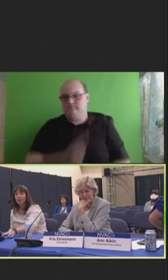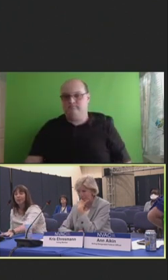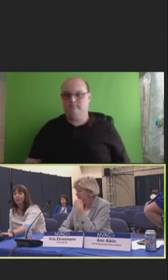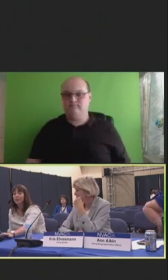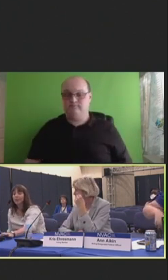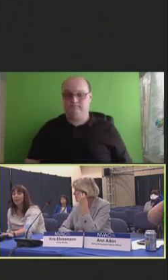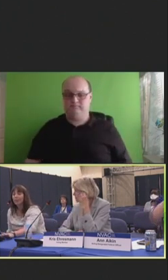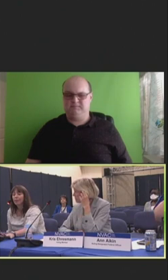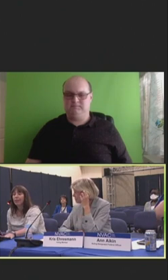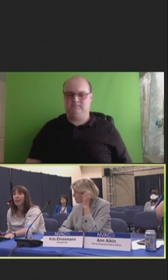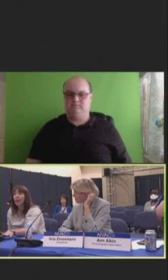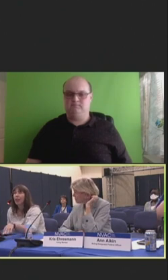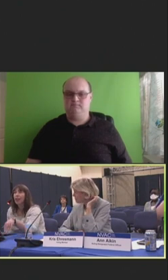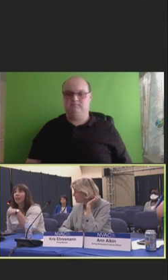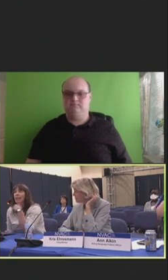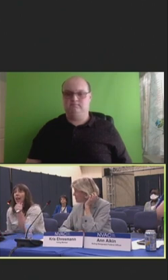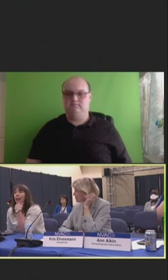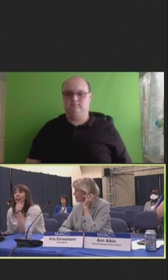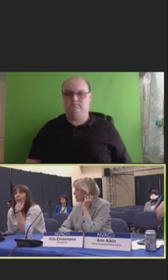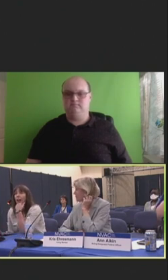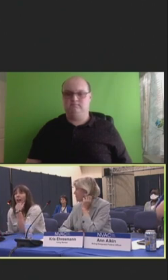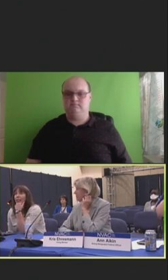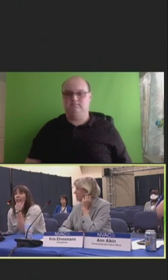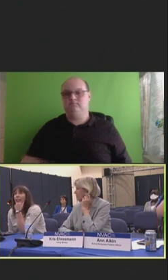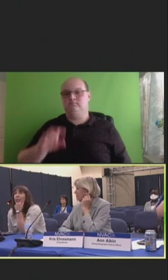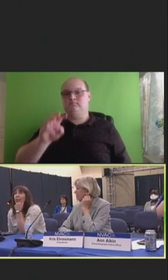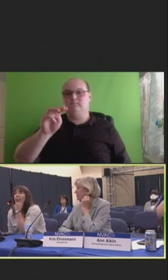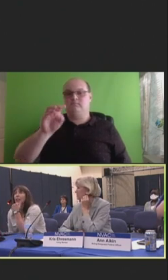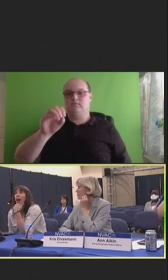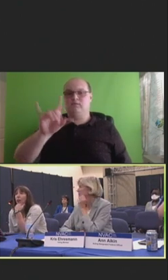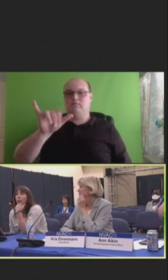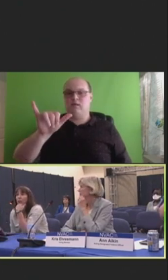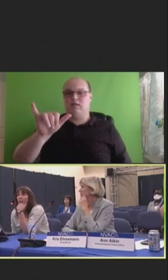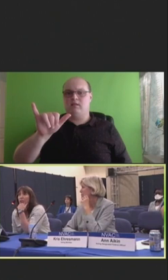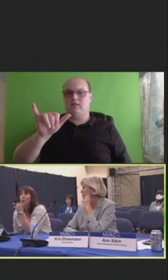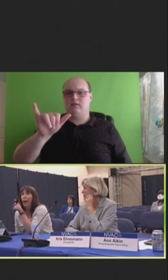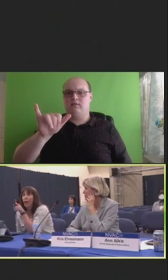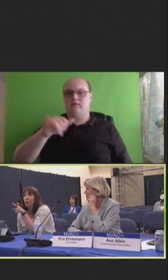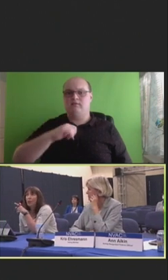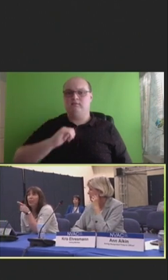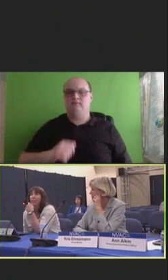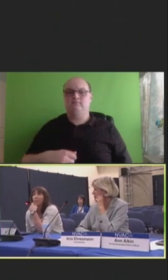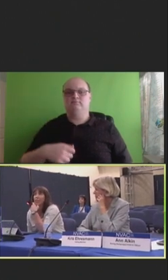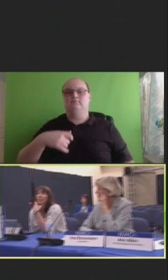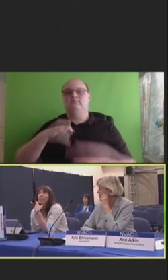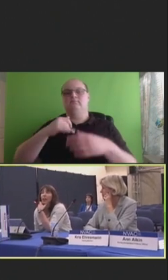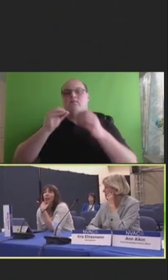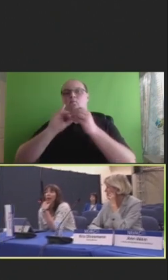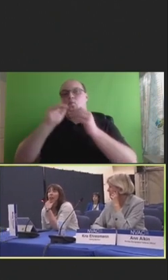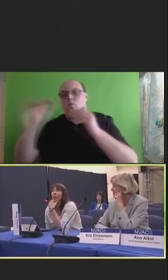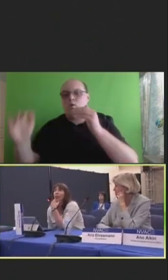Molly Howell: Yeah, and I think I would weave some equity into this.